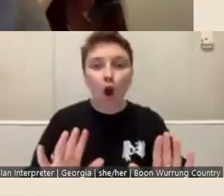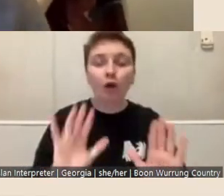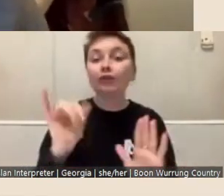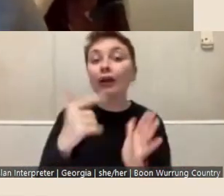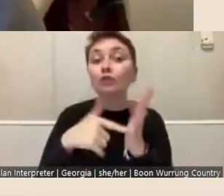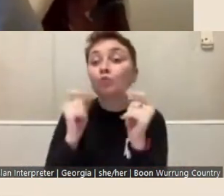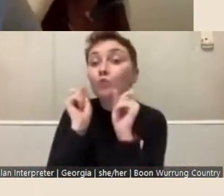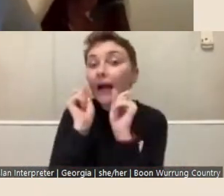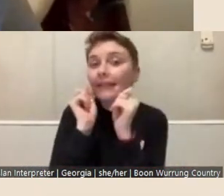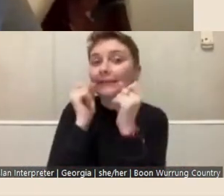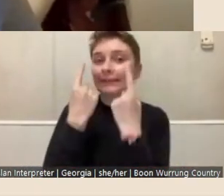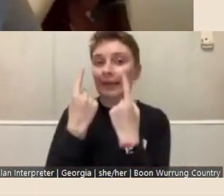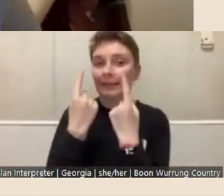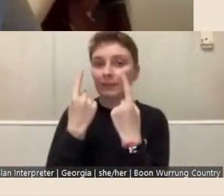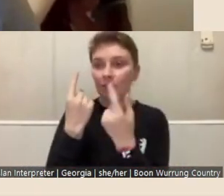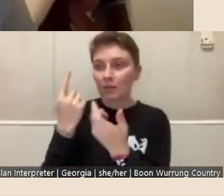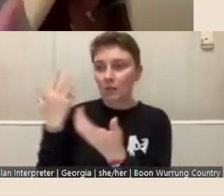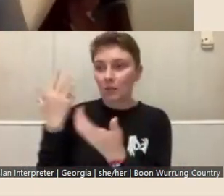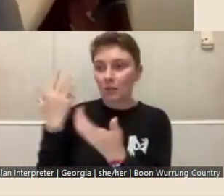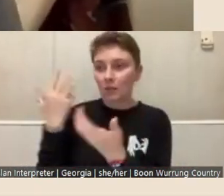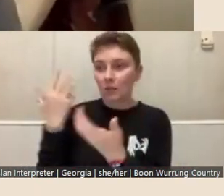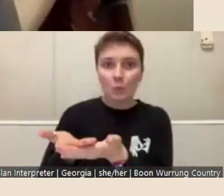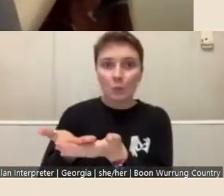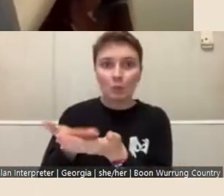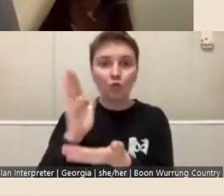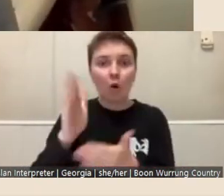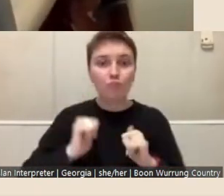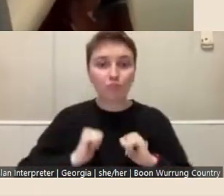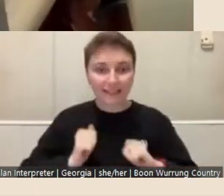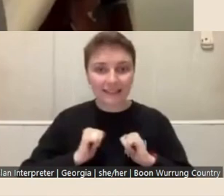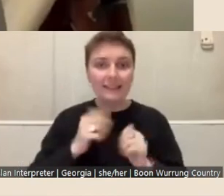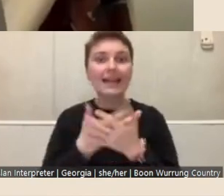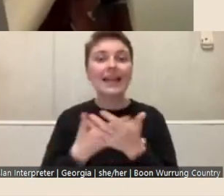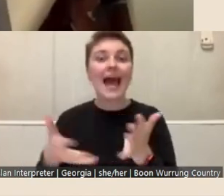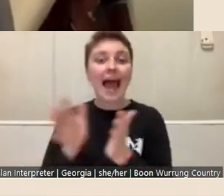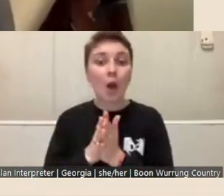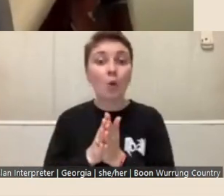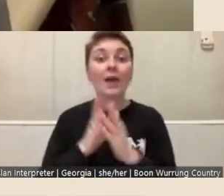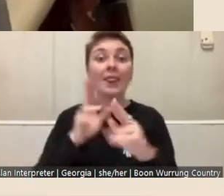where you are in your area of practice and how this fellowship at this moment might assist you